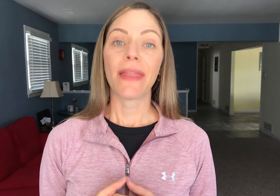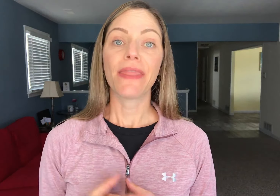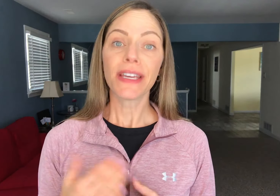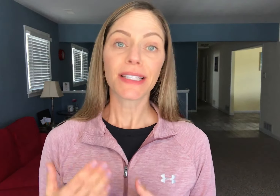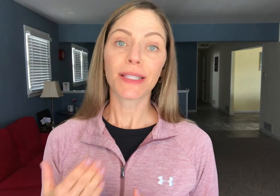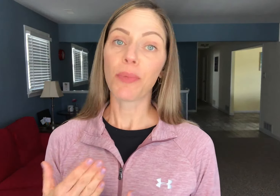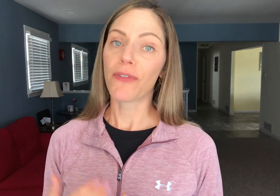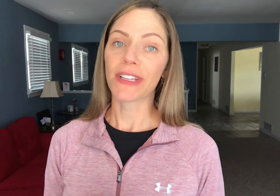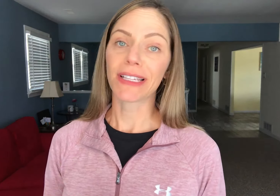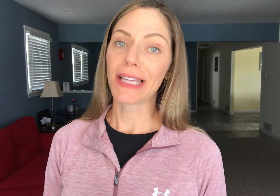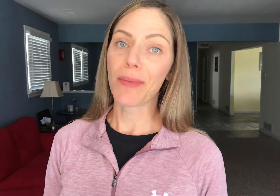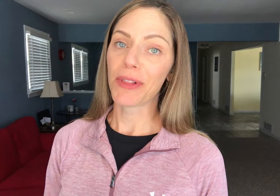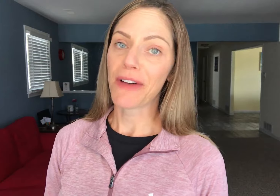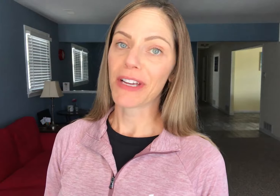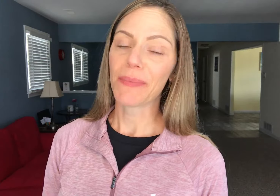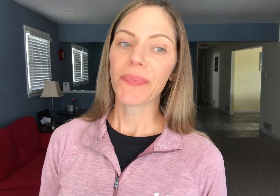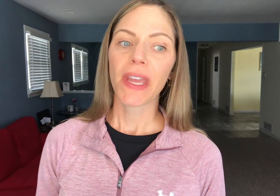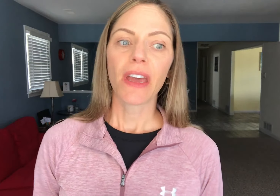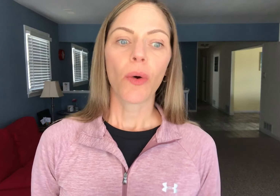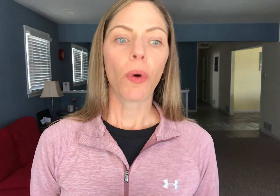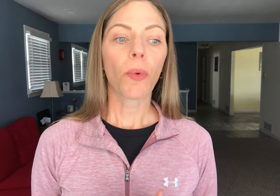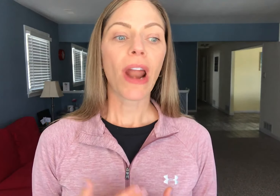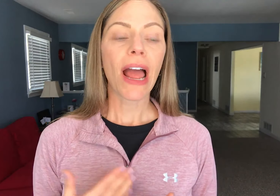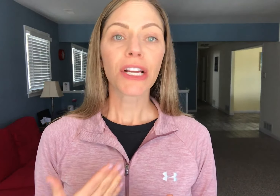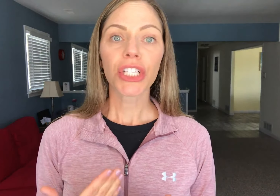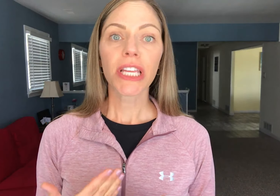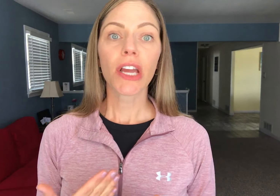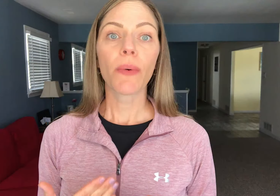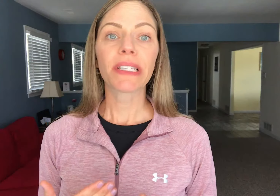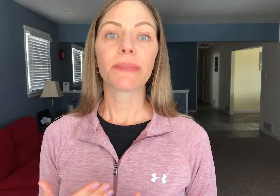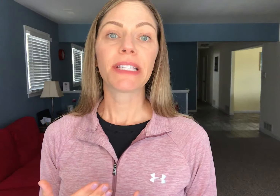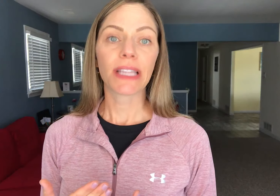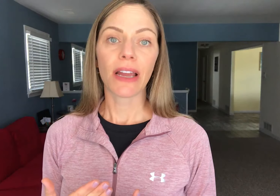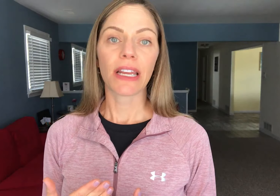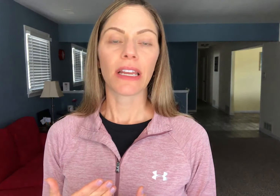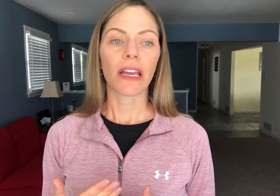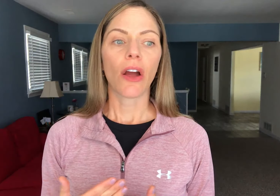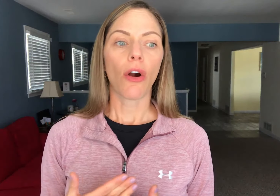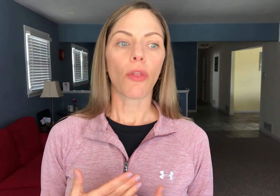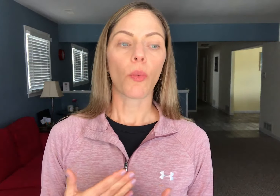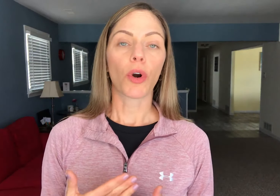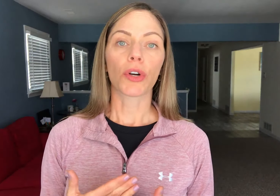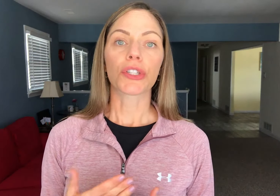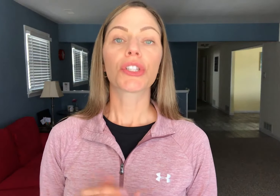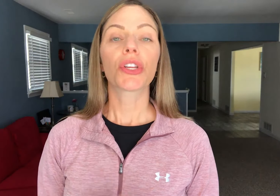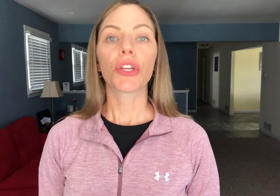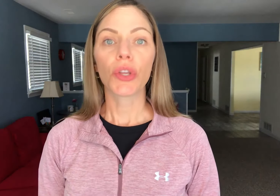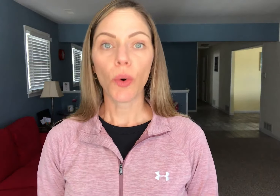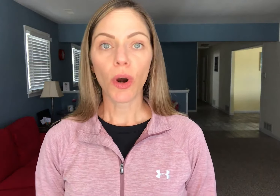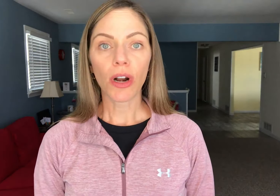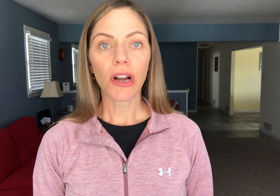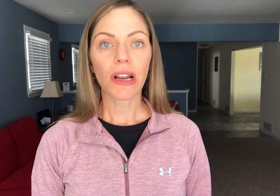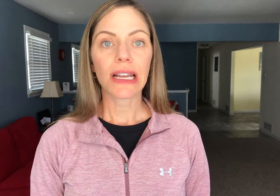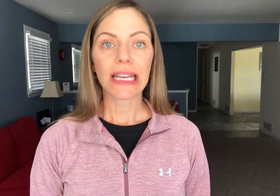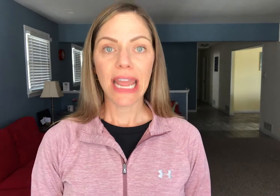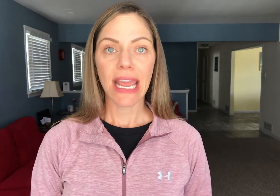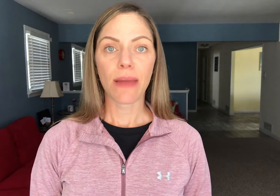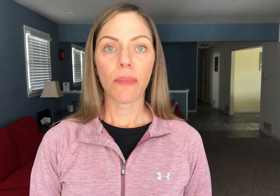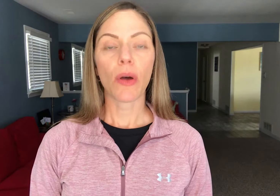and this is a perfect example of it. What we're actually going to be signing are the words: YOUR NAME